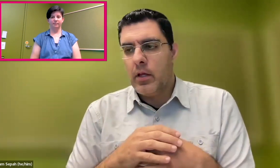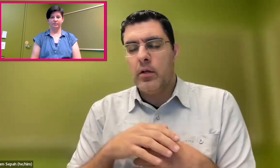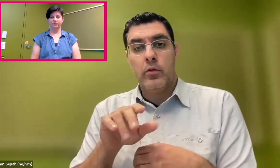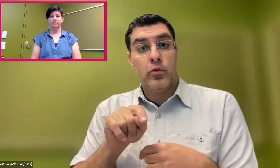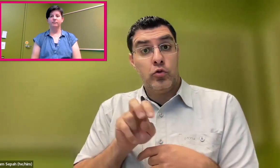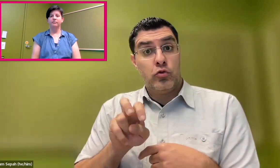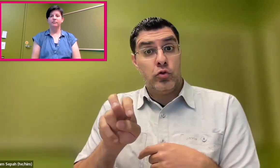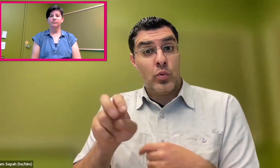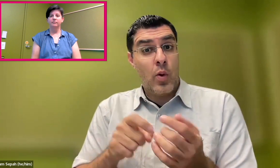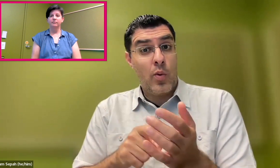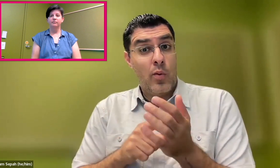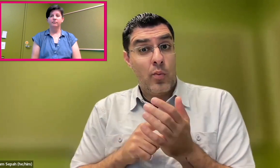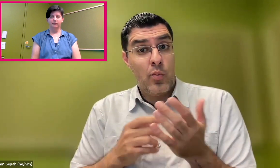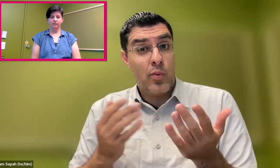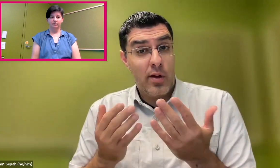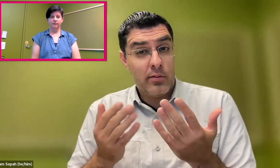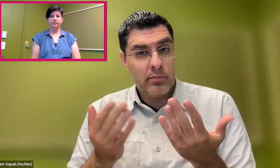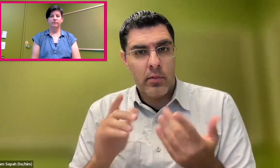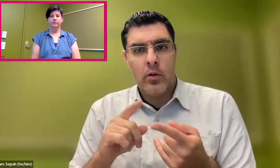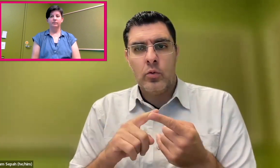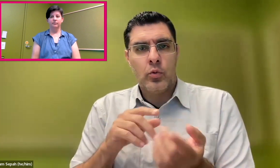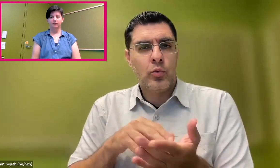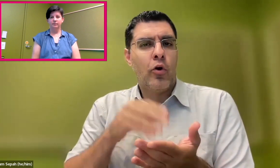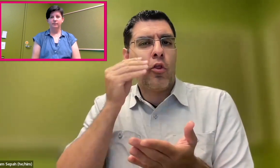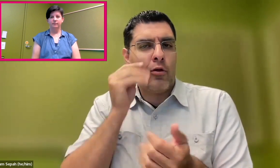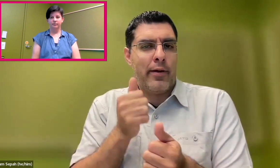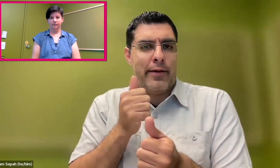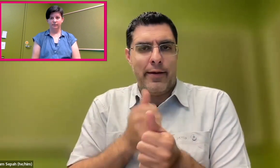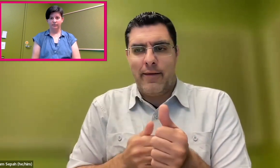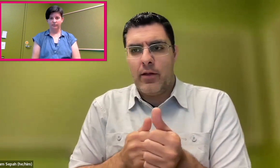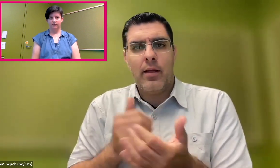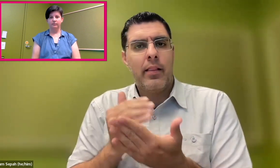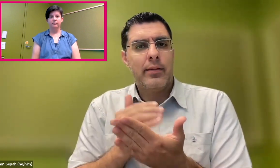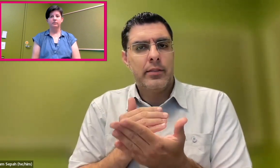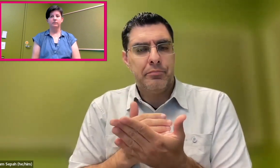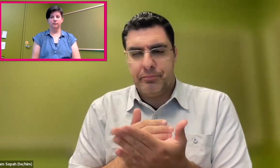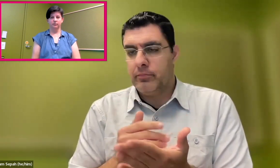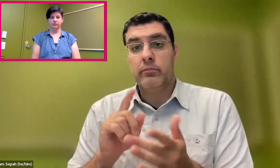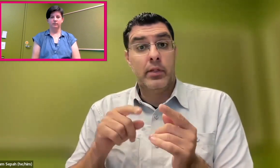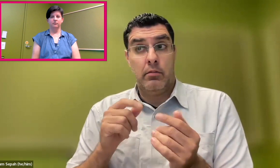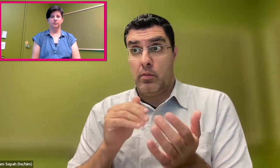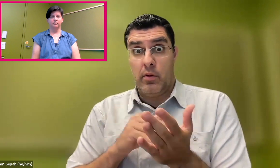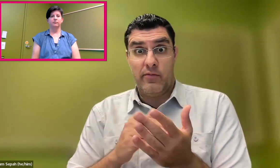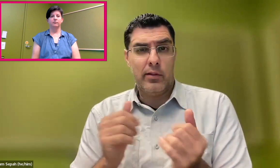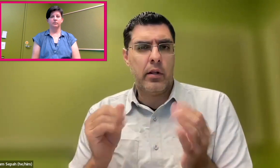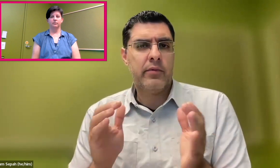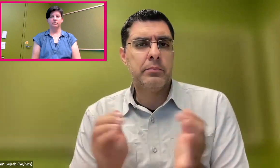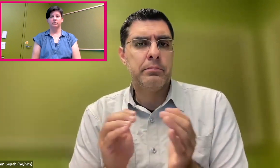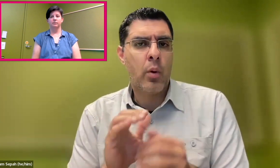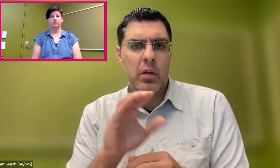They're not something-- things don't happen overnight. And so with a long journey, you learn lessons every step of the way.